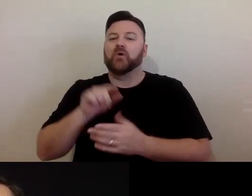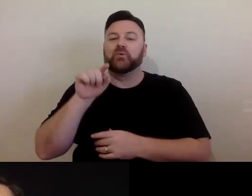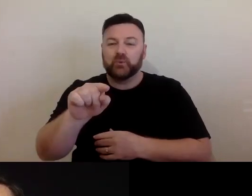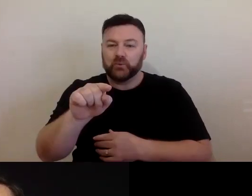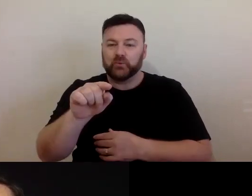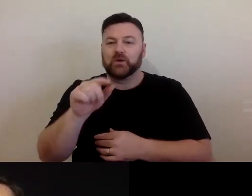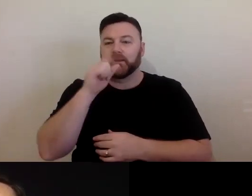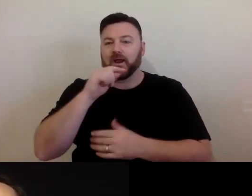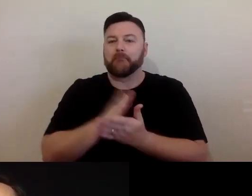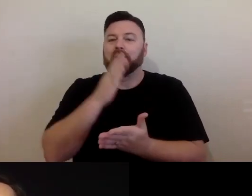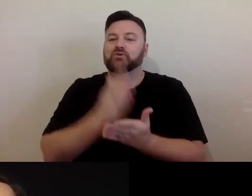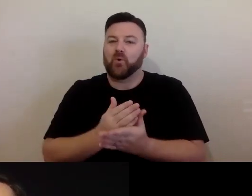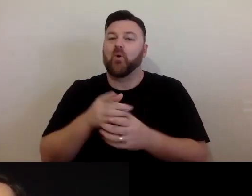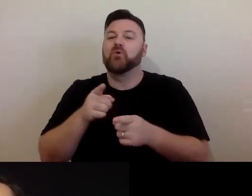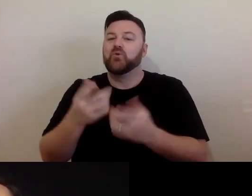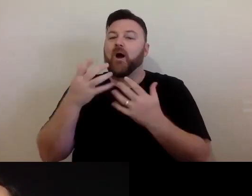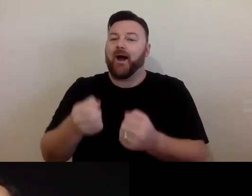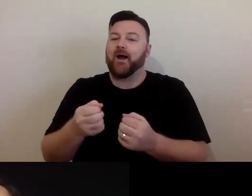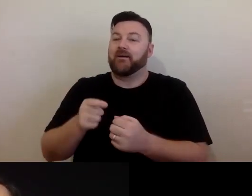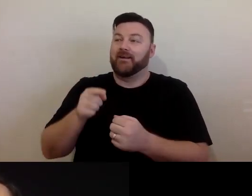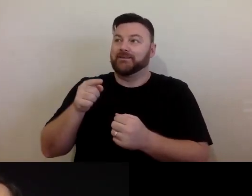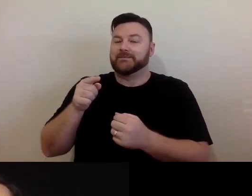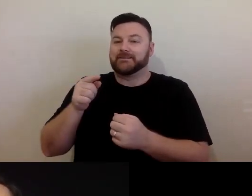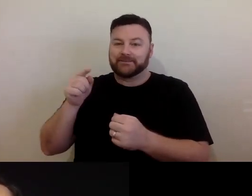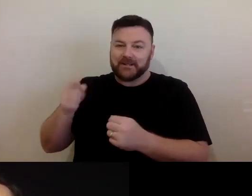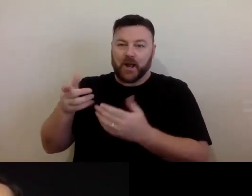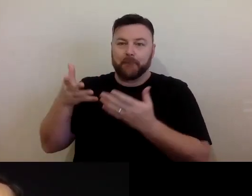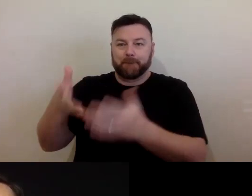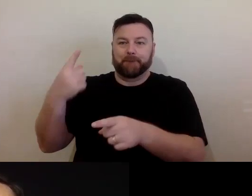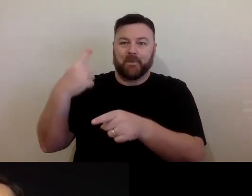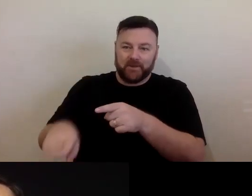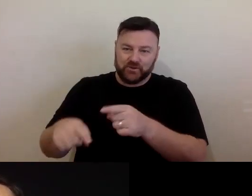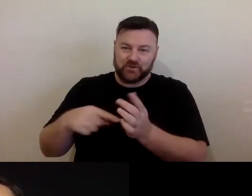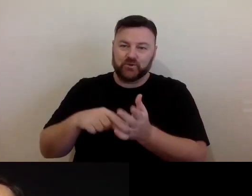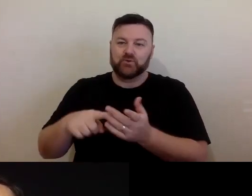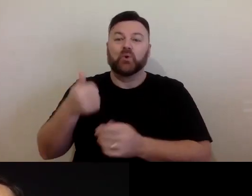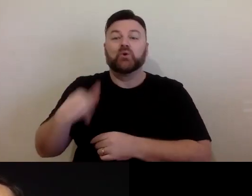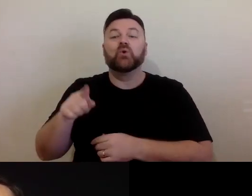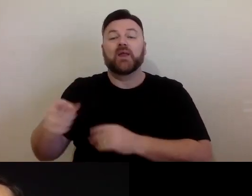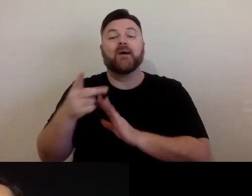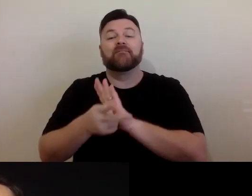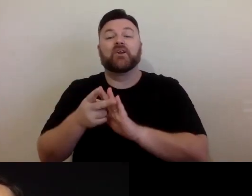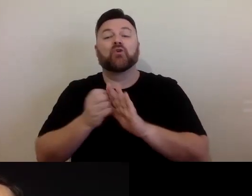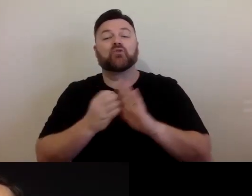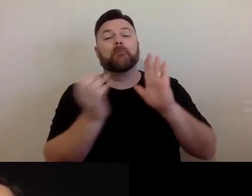secured permissions from that third party in order to then be able to use the video for something else. So, if you want to record your dance